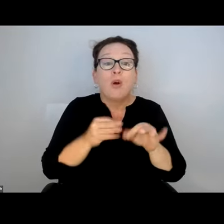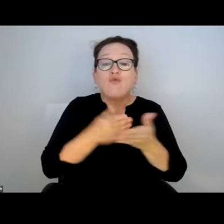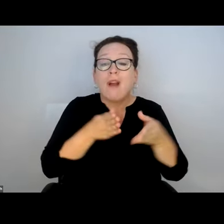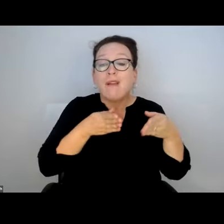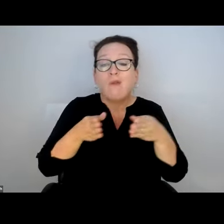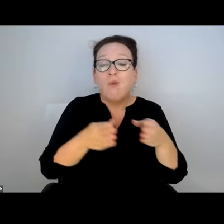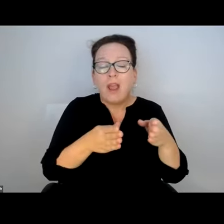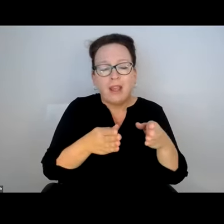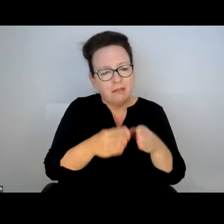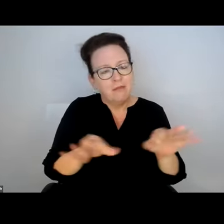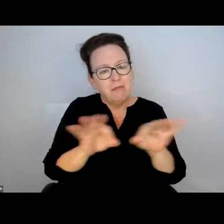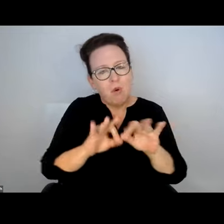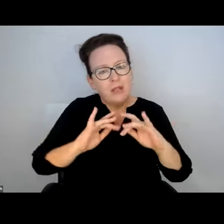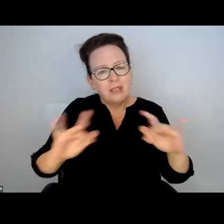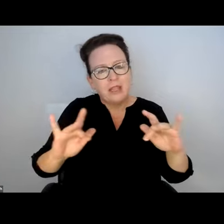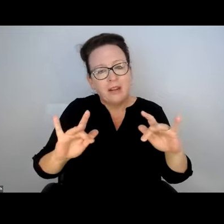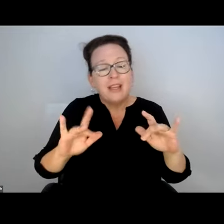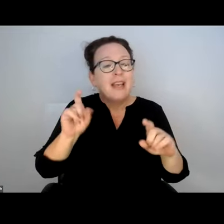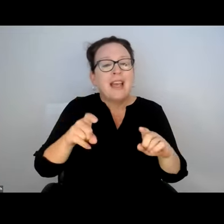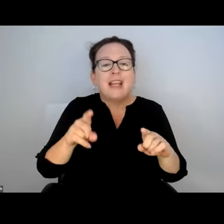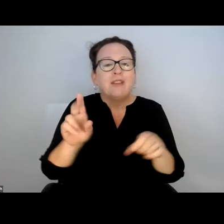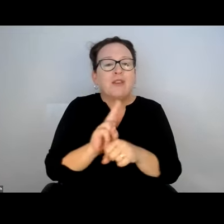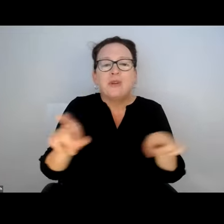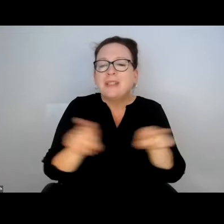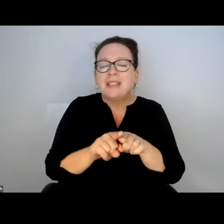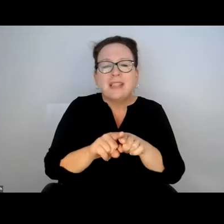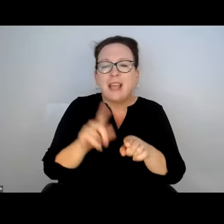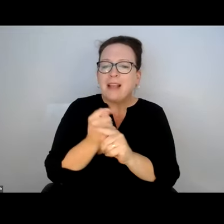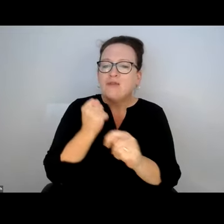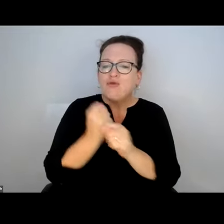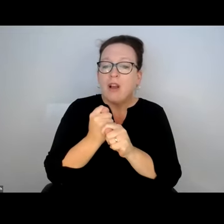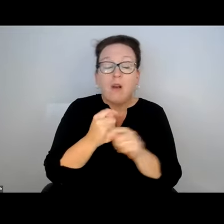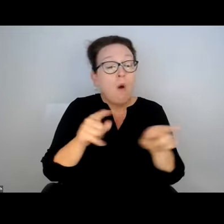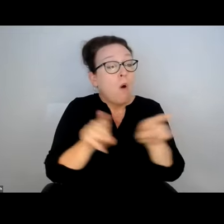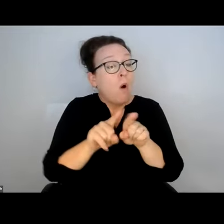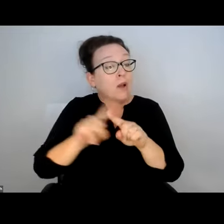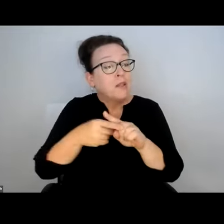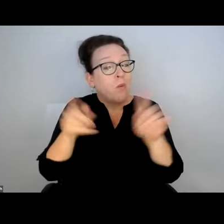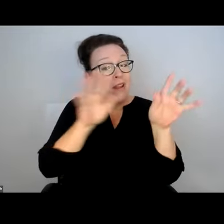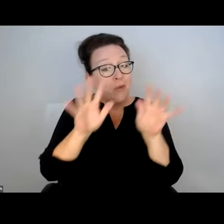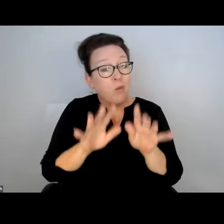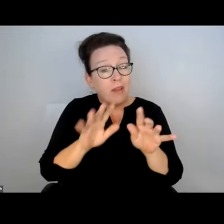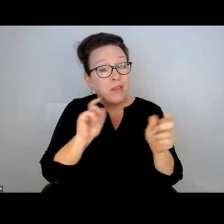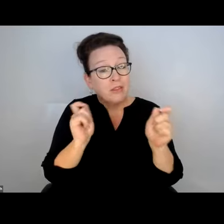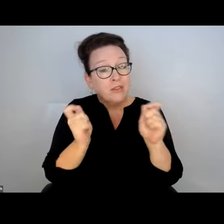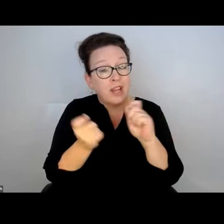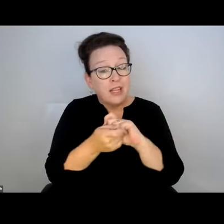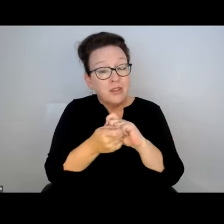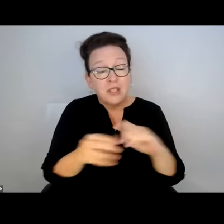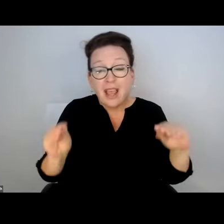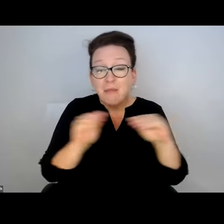MUNICIPALITIES TO STRESS THAT SIDEWALKS